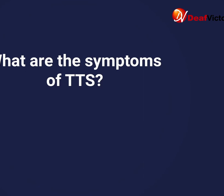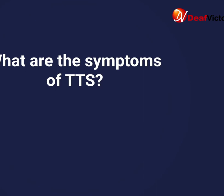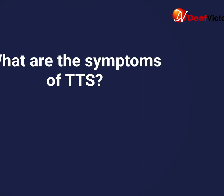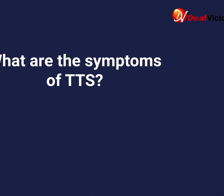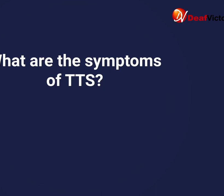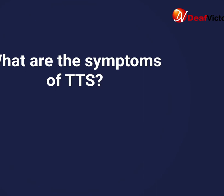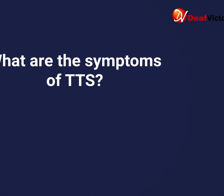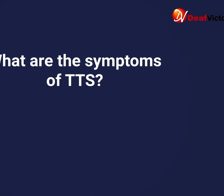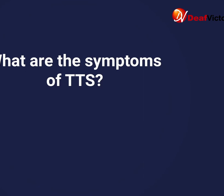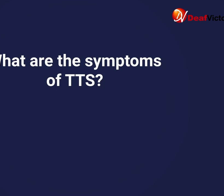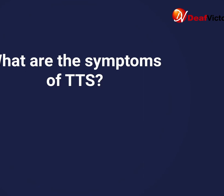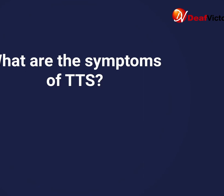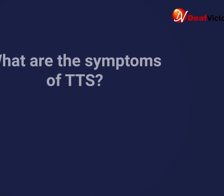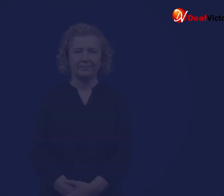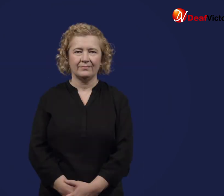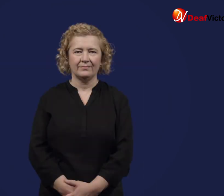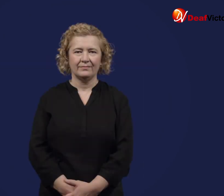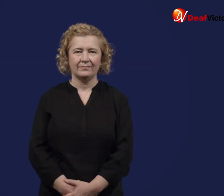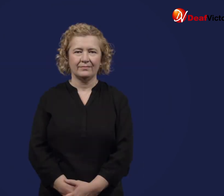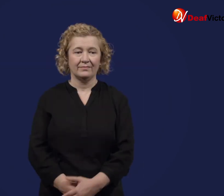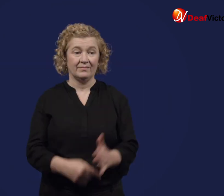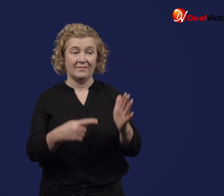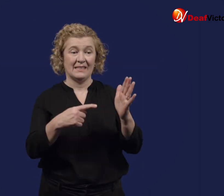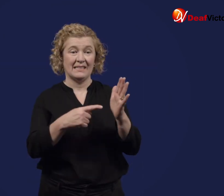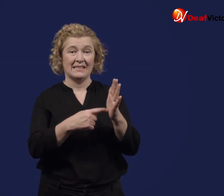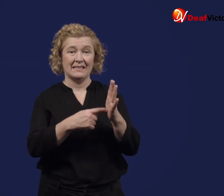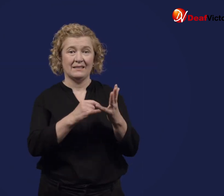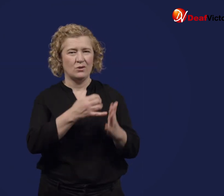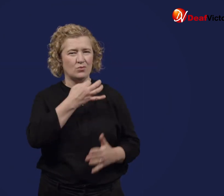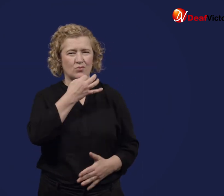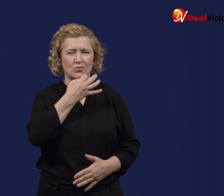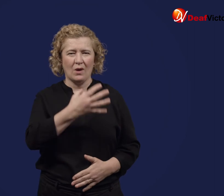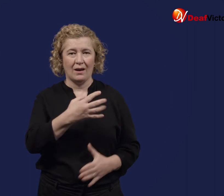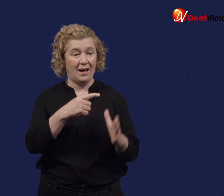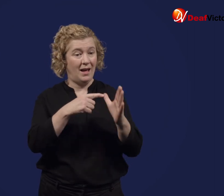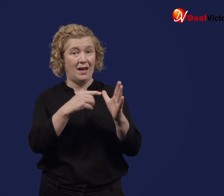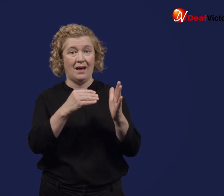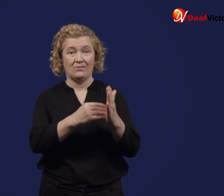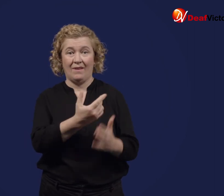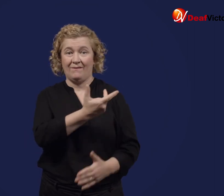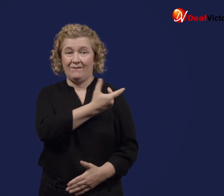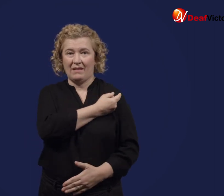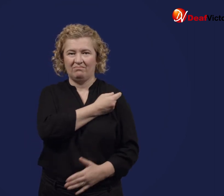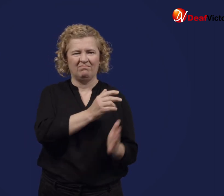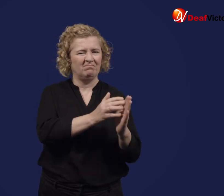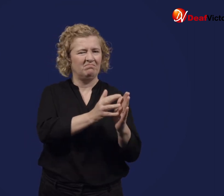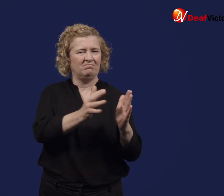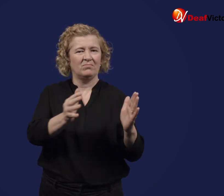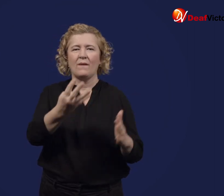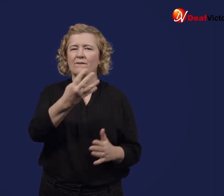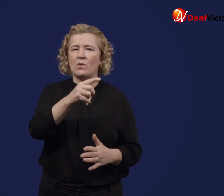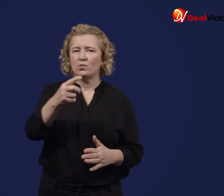where pain reTTS is rare, but when it occurs symptoms usually appear between 4 to 26 days after vaccination.